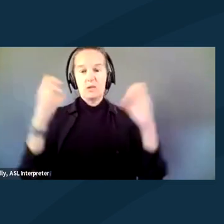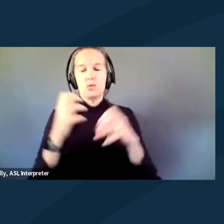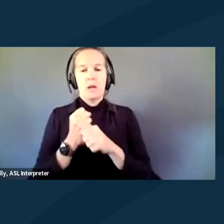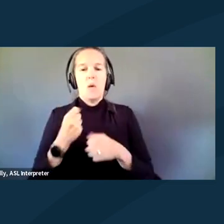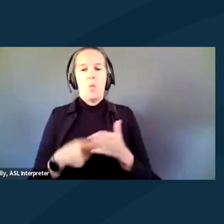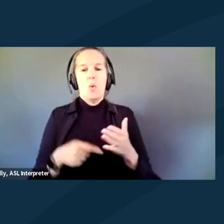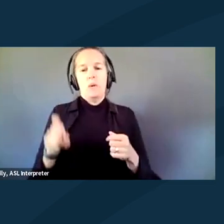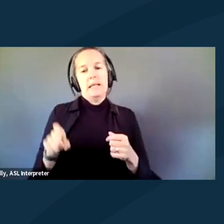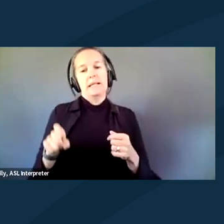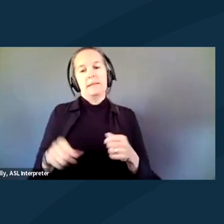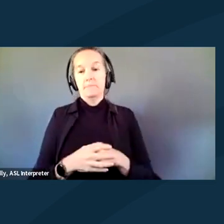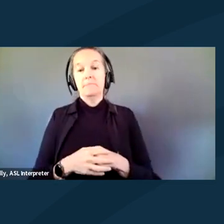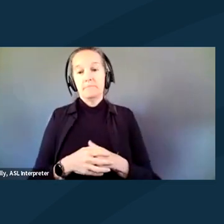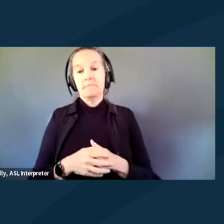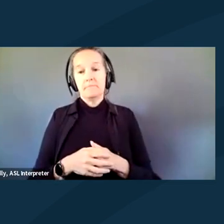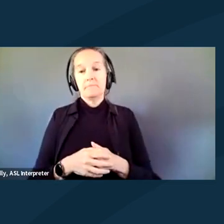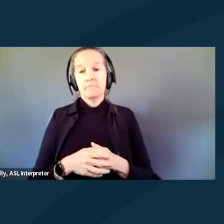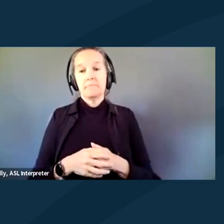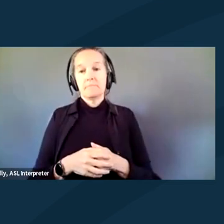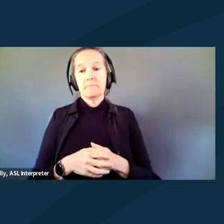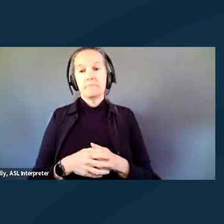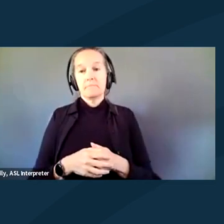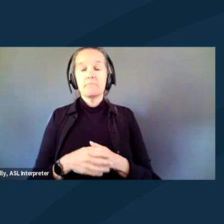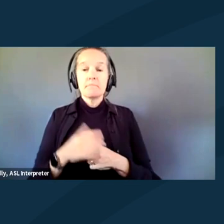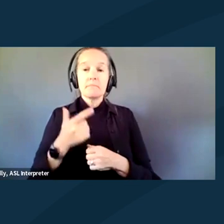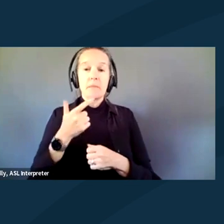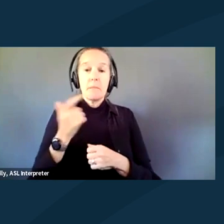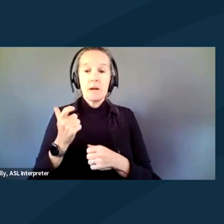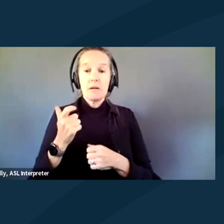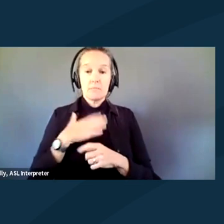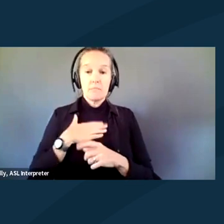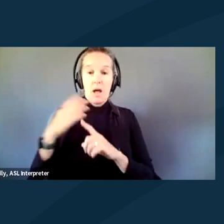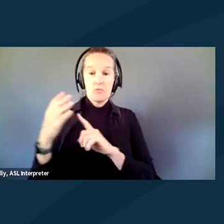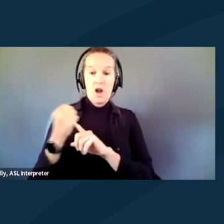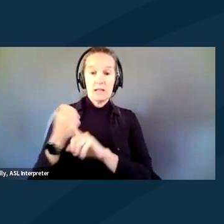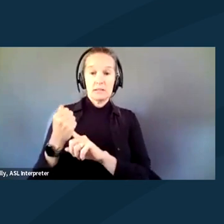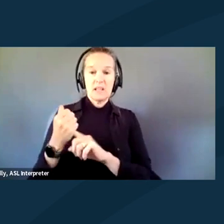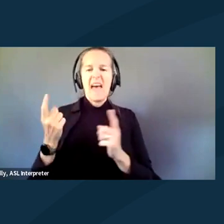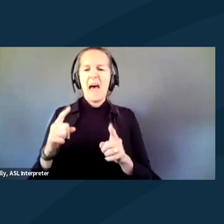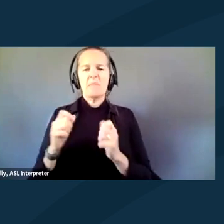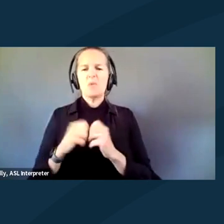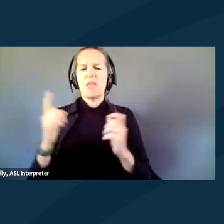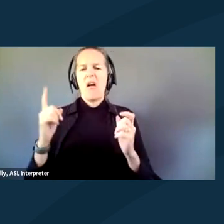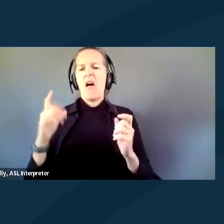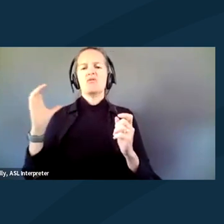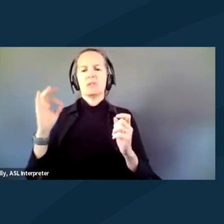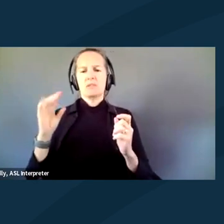because I my arrests have happened with hundreds of disabled people.